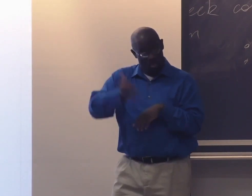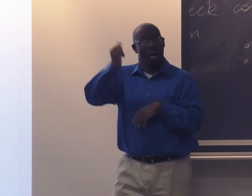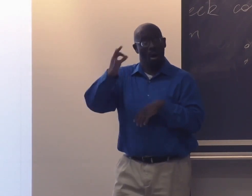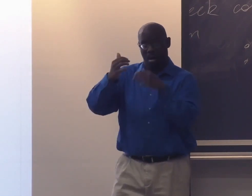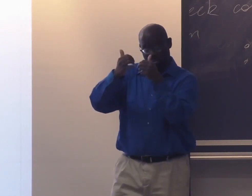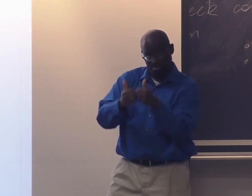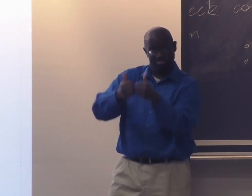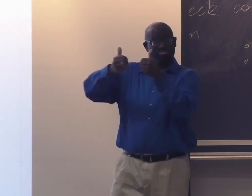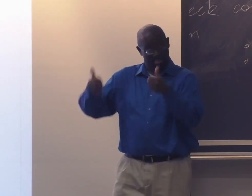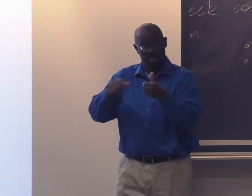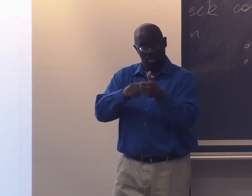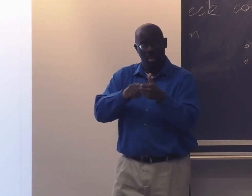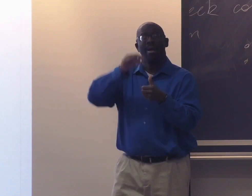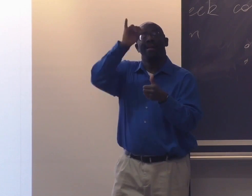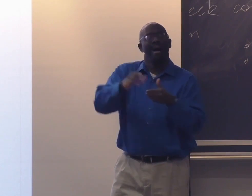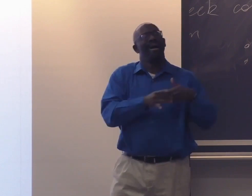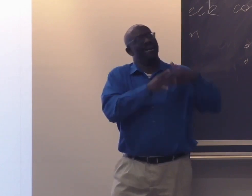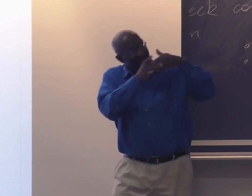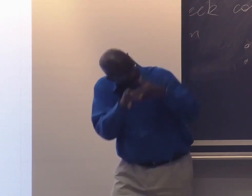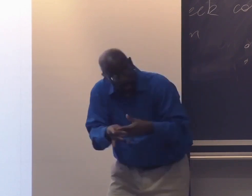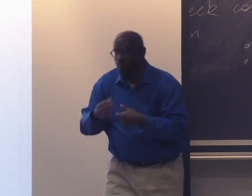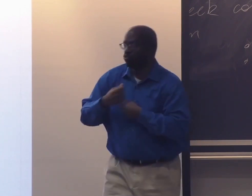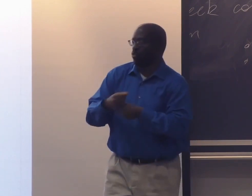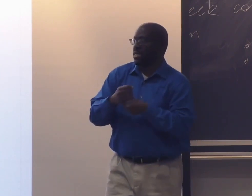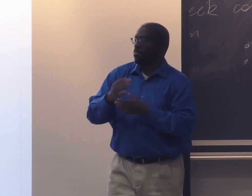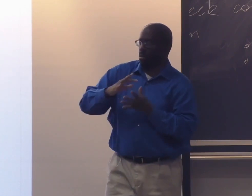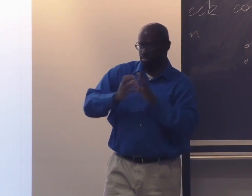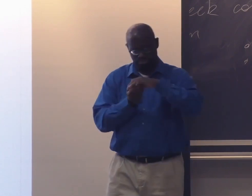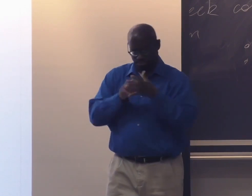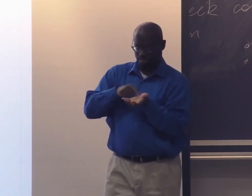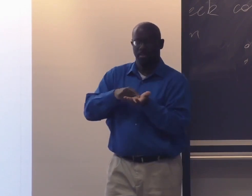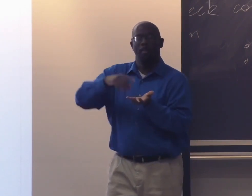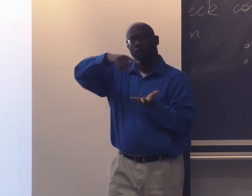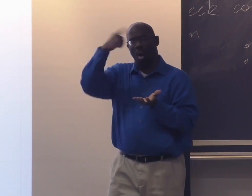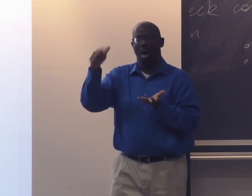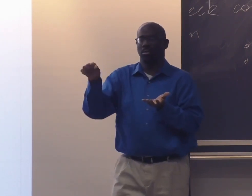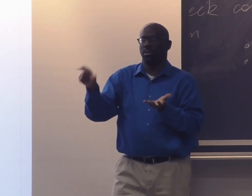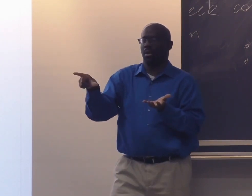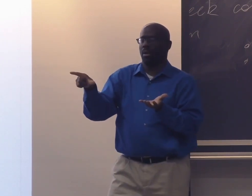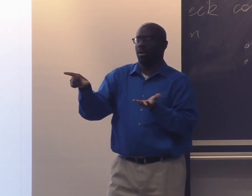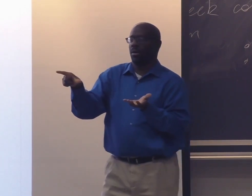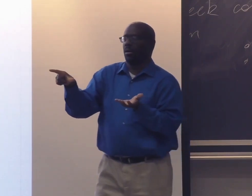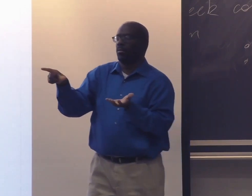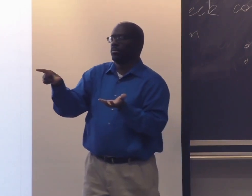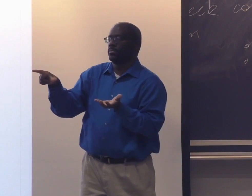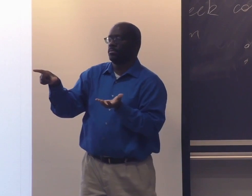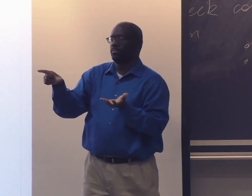schools, because of that dynamic, that led to the creation and formation of Black American